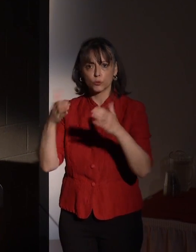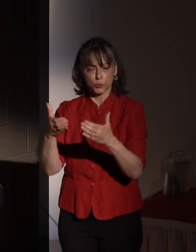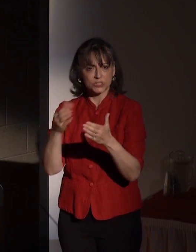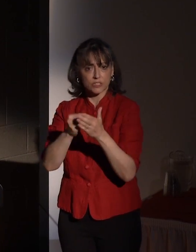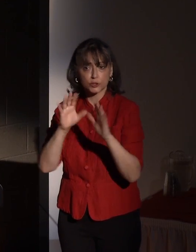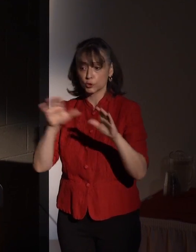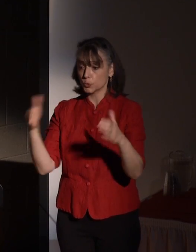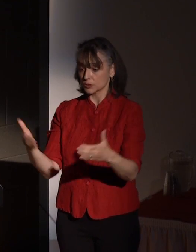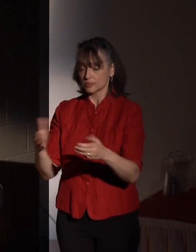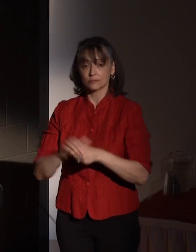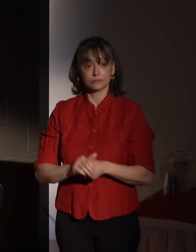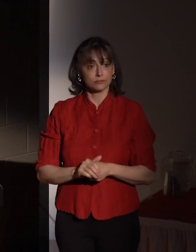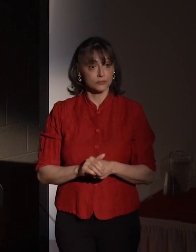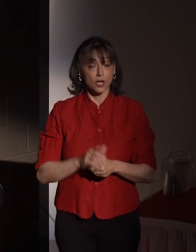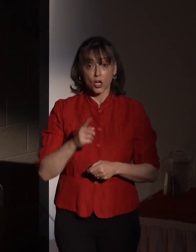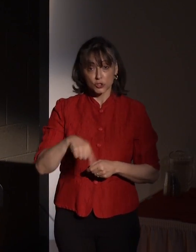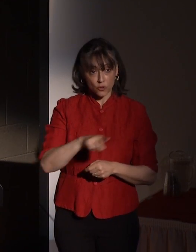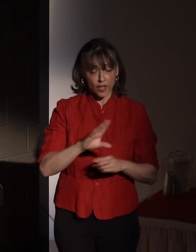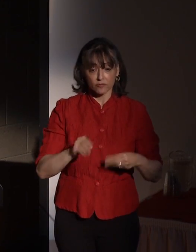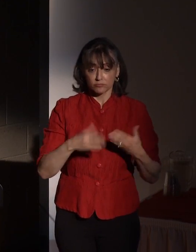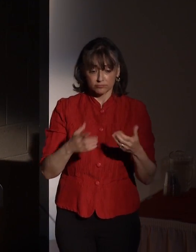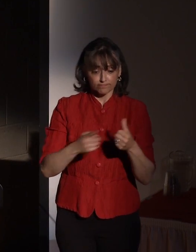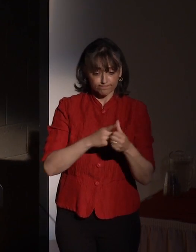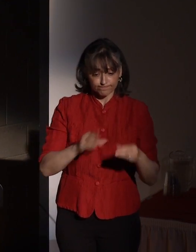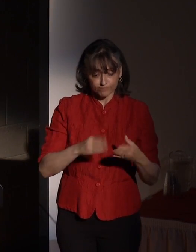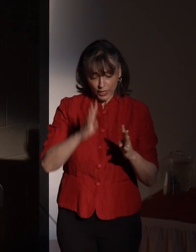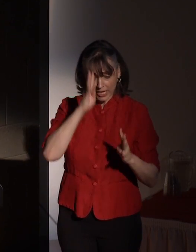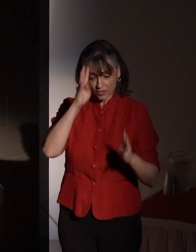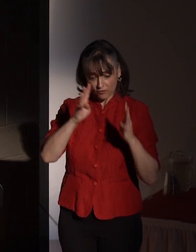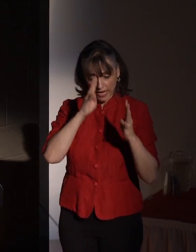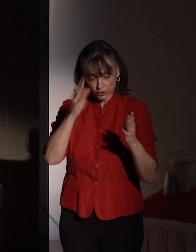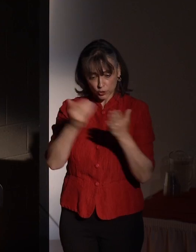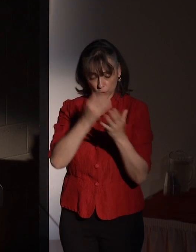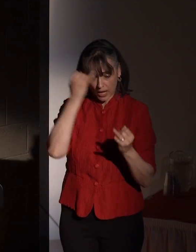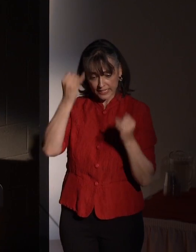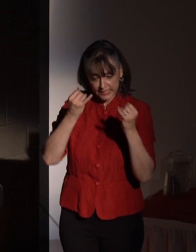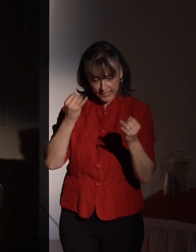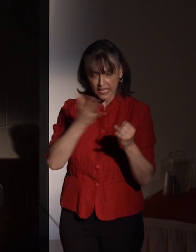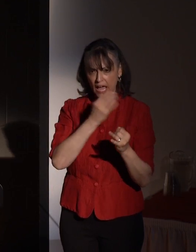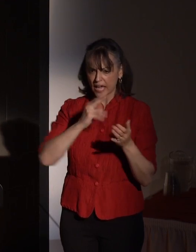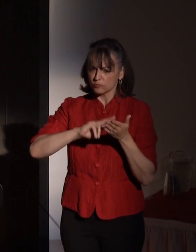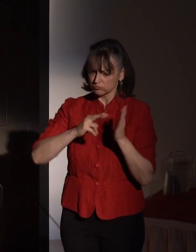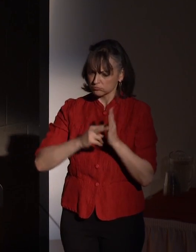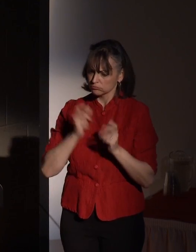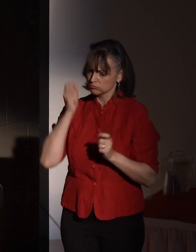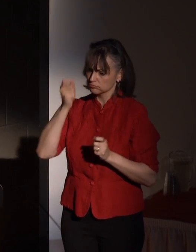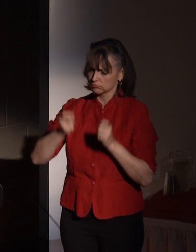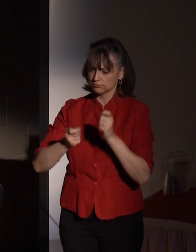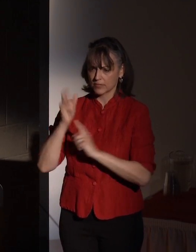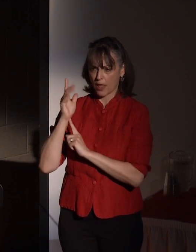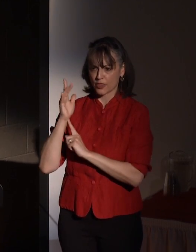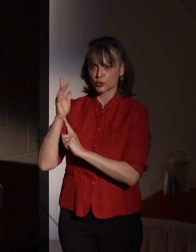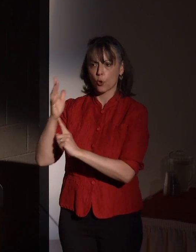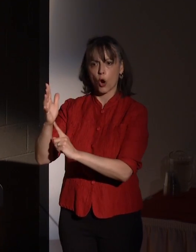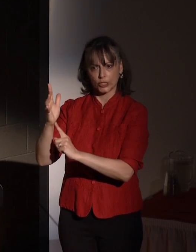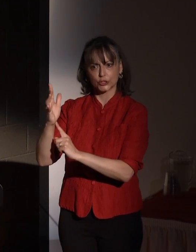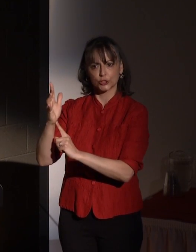So in addition to their innovative accomplishments, they have intentionally passed the innovative torch to future RIT